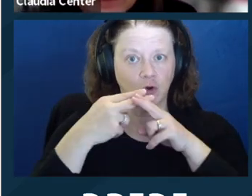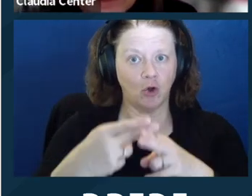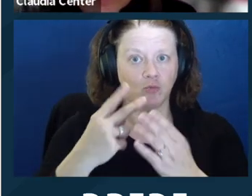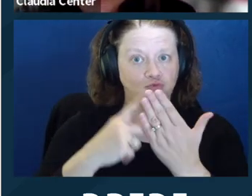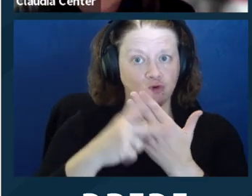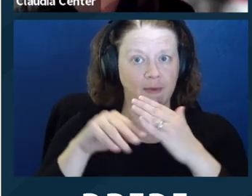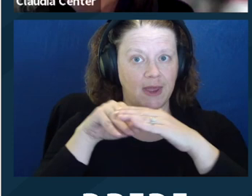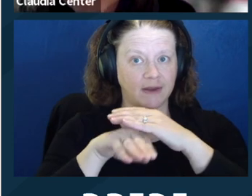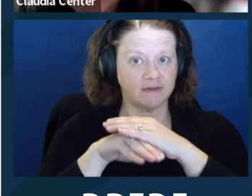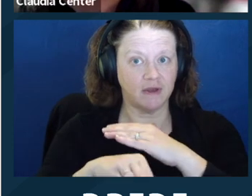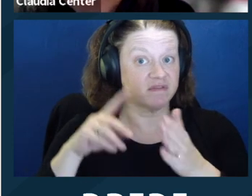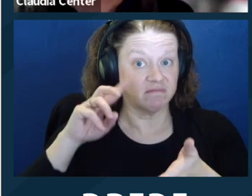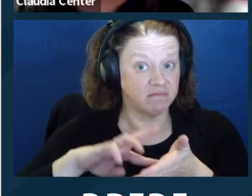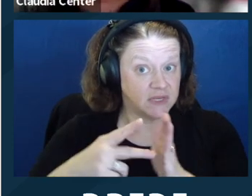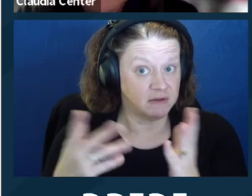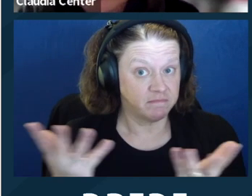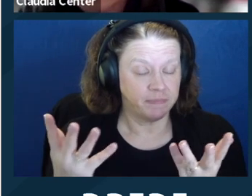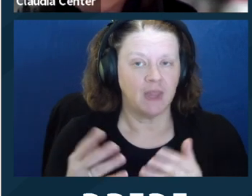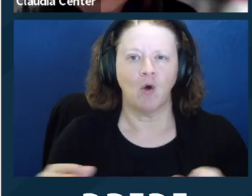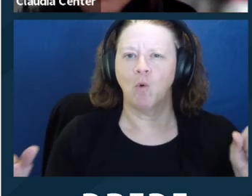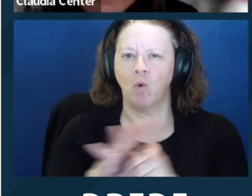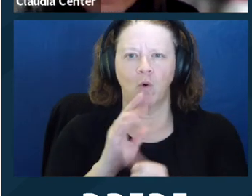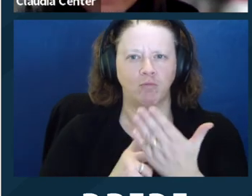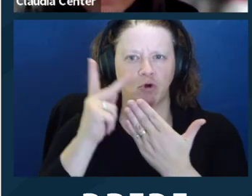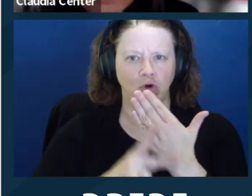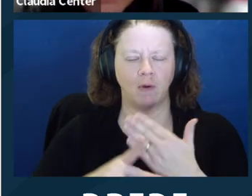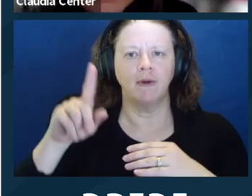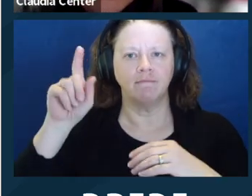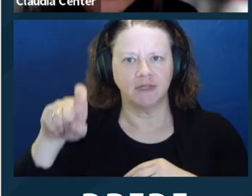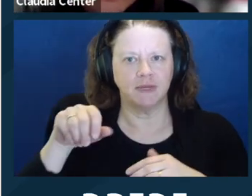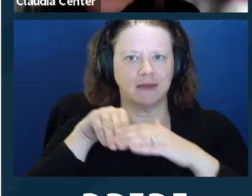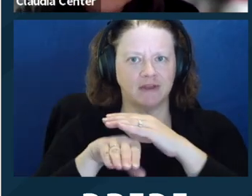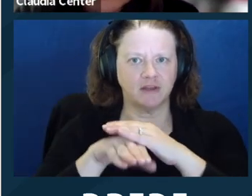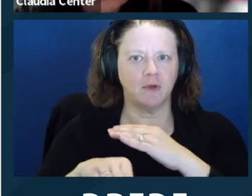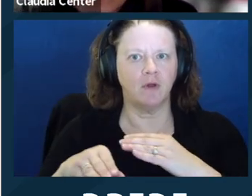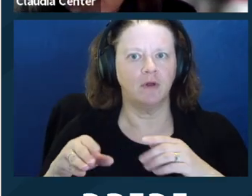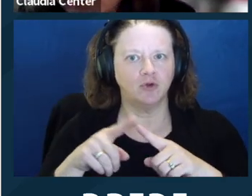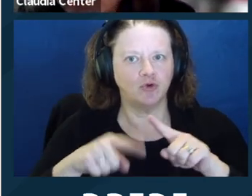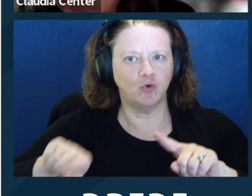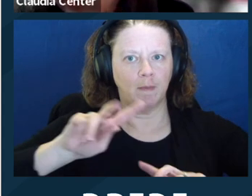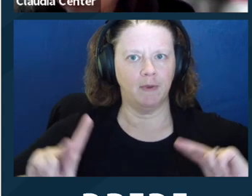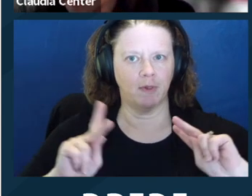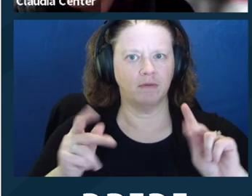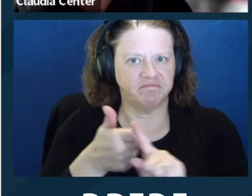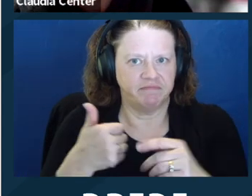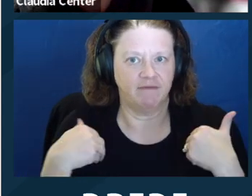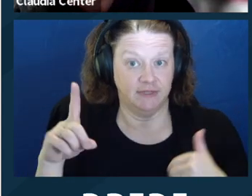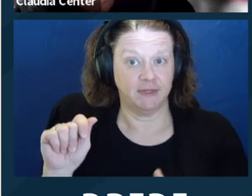disabilities. Next slide. So there's also some California Rules of Professional